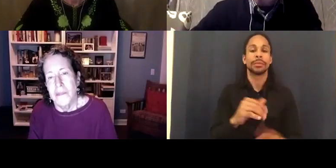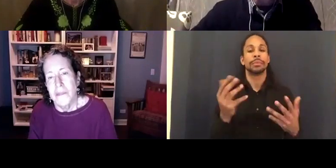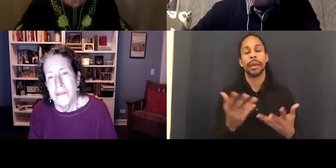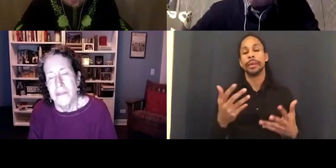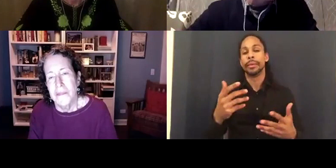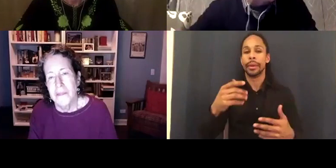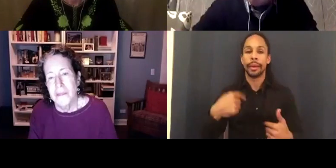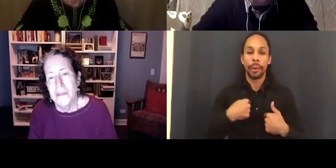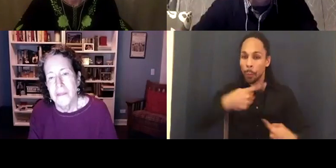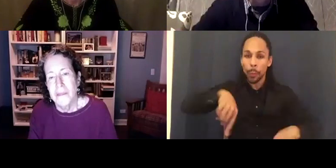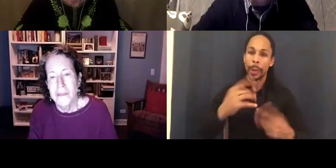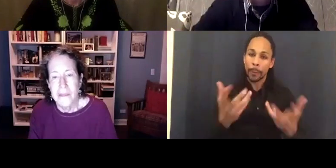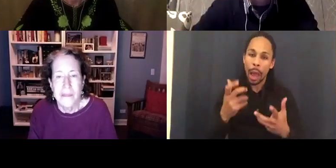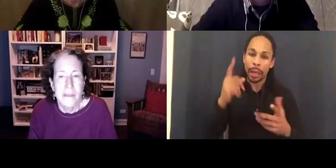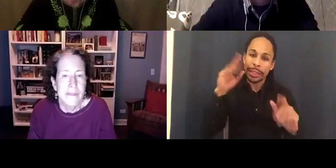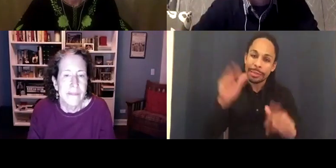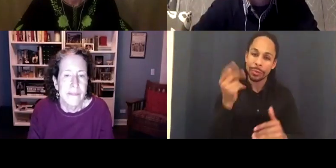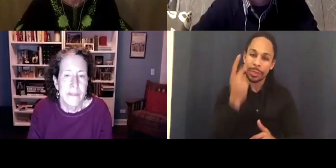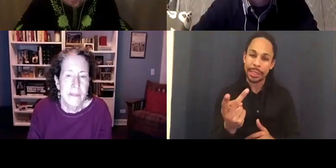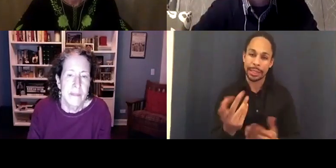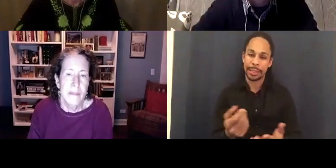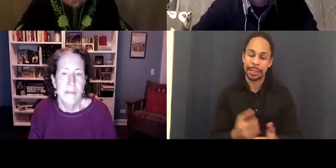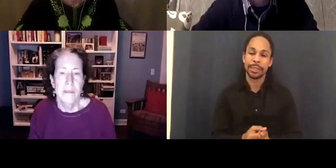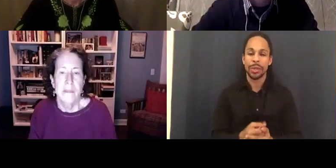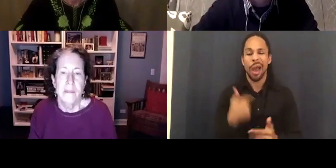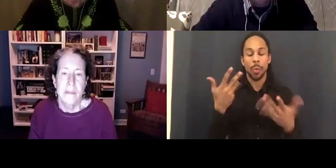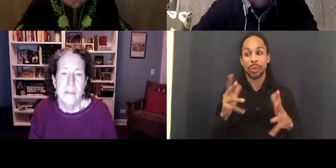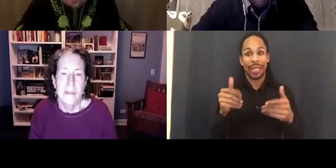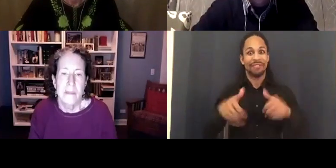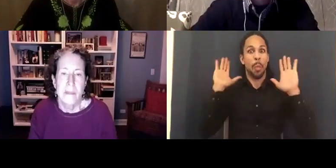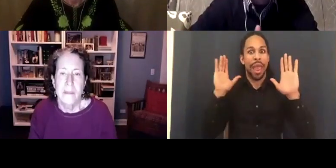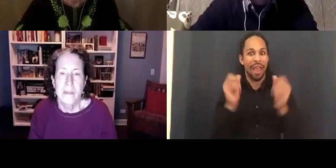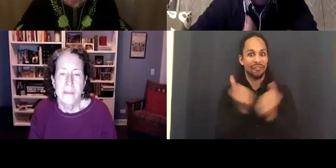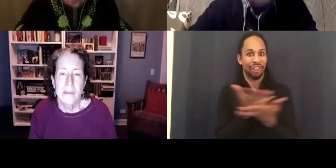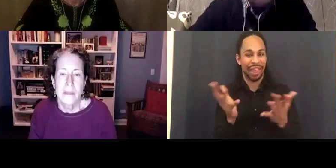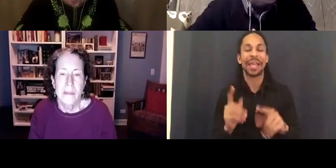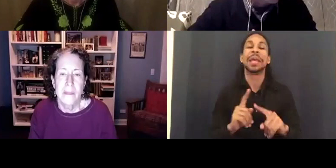I was really proud to see this film. I think it is a fantastic opener